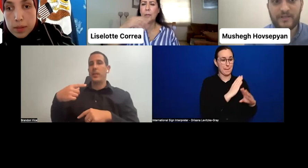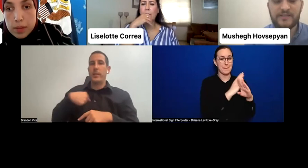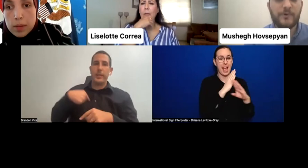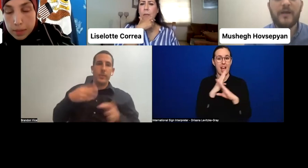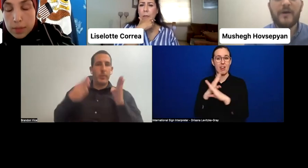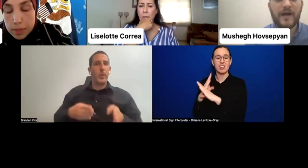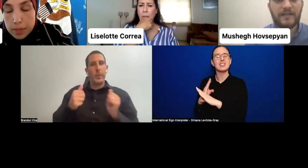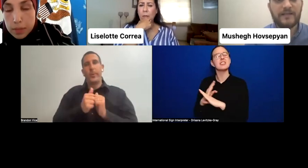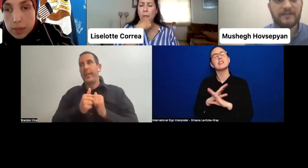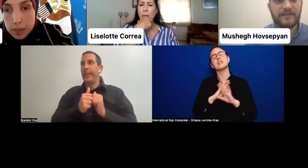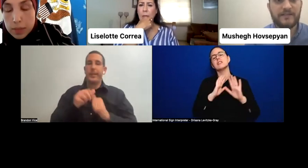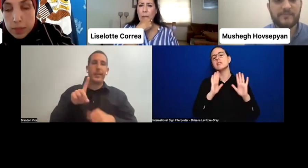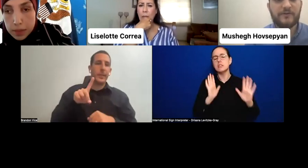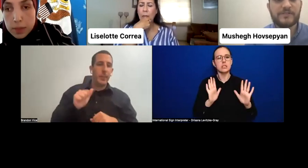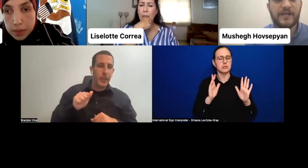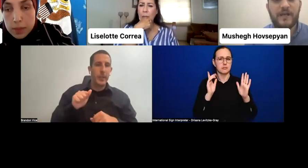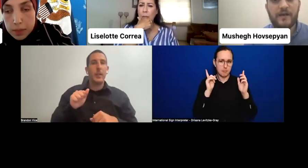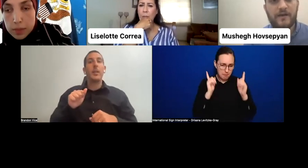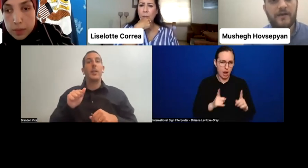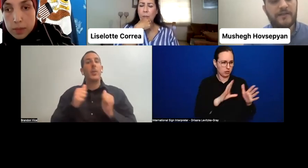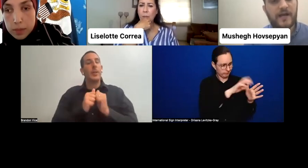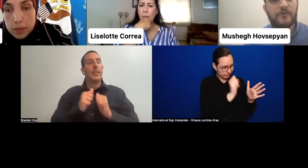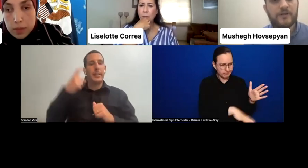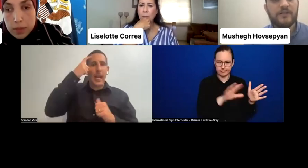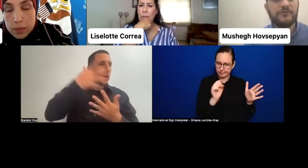Why I am highlighting this because in our country,